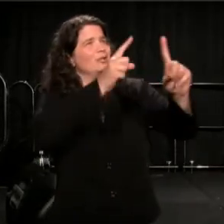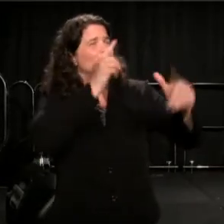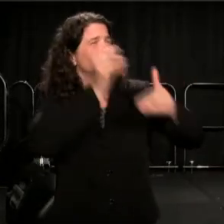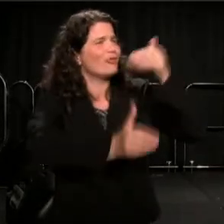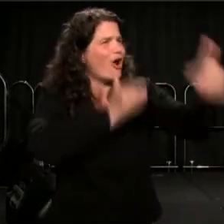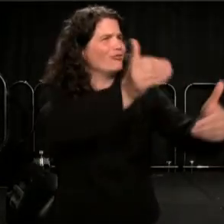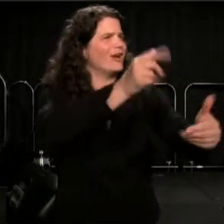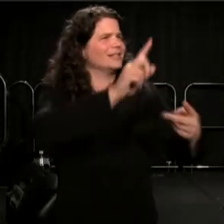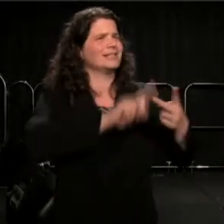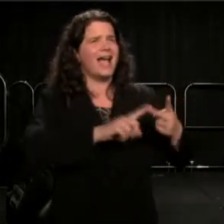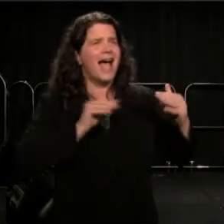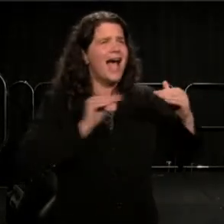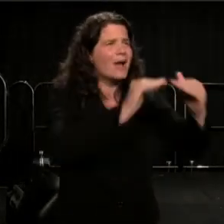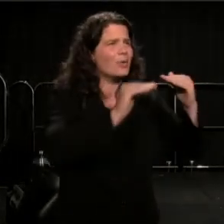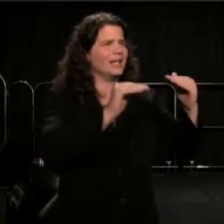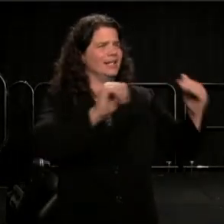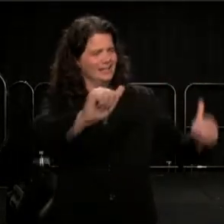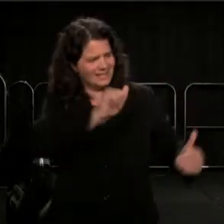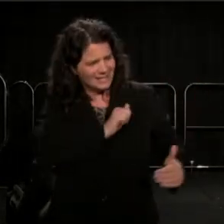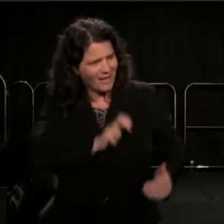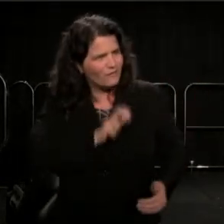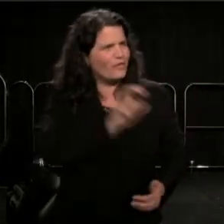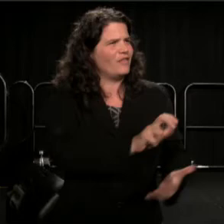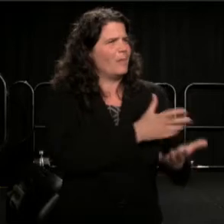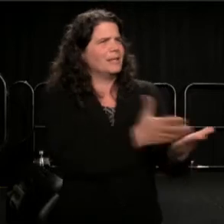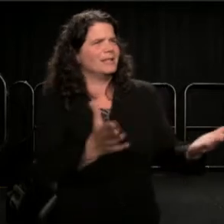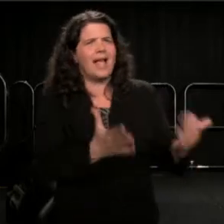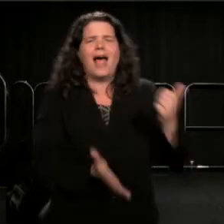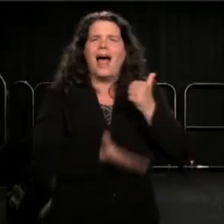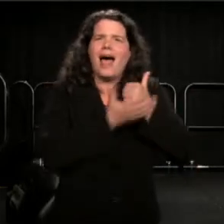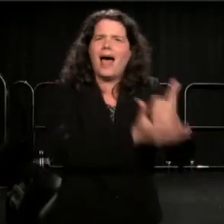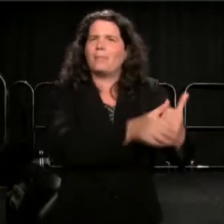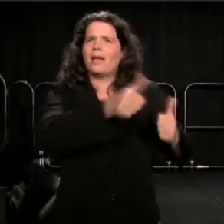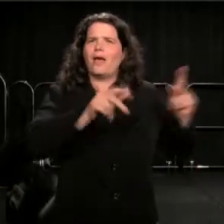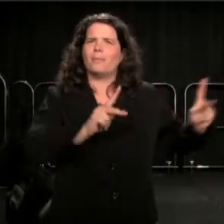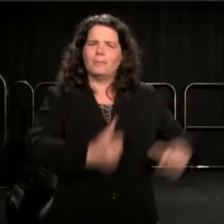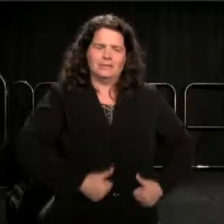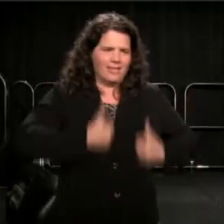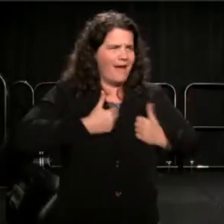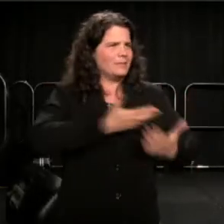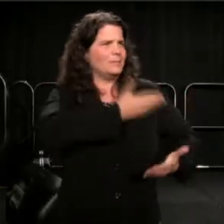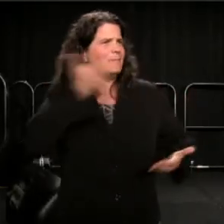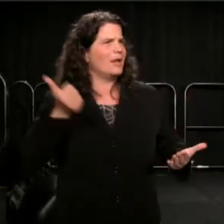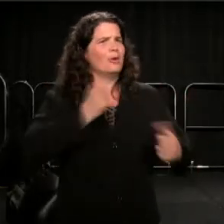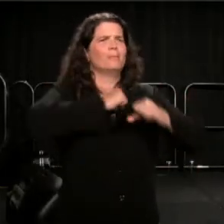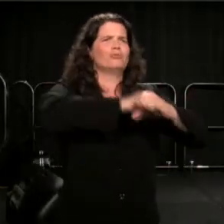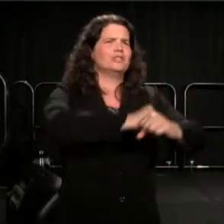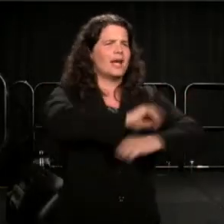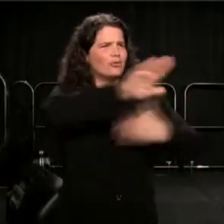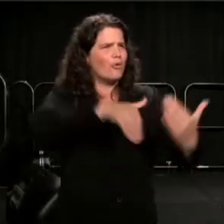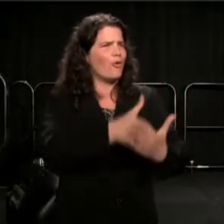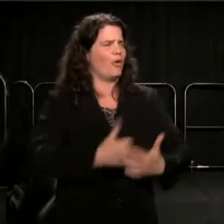self fulfillment, helping fulfill the lives of others, towards protecting all living things,